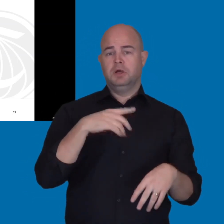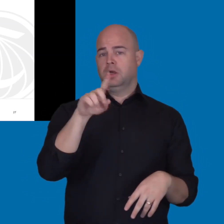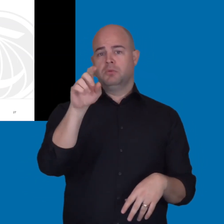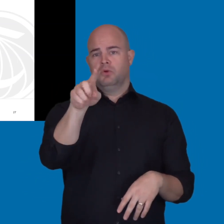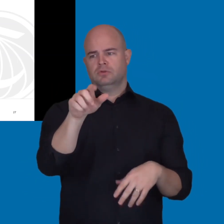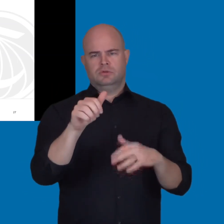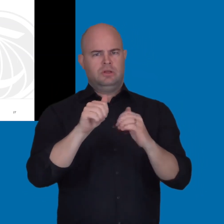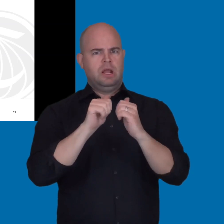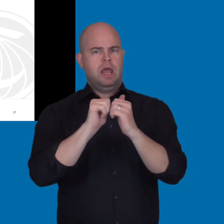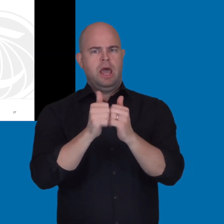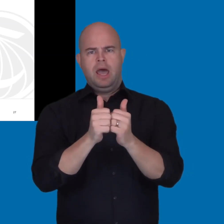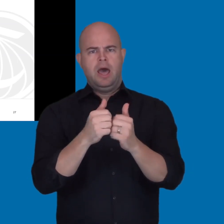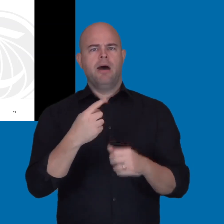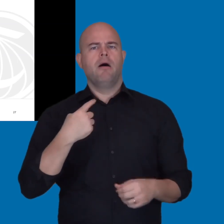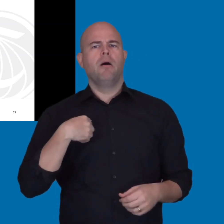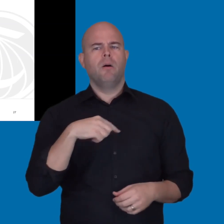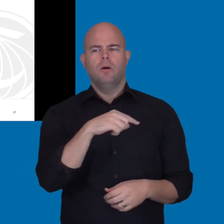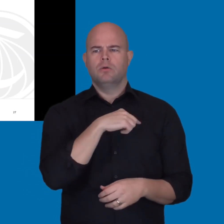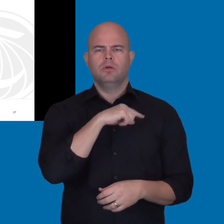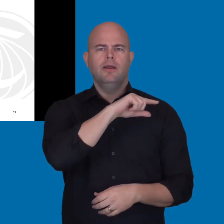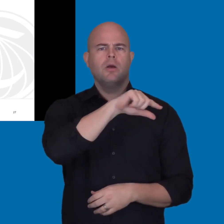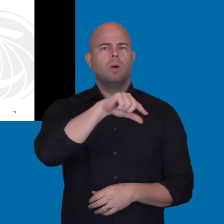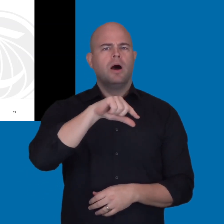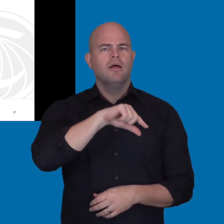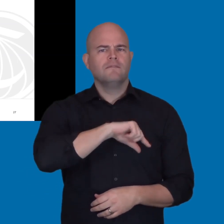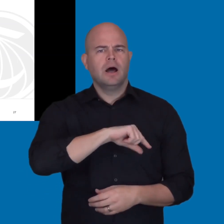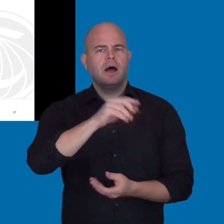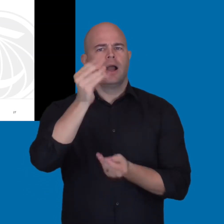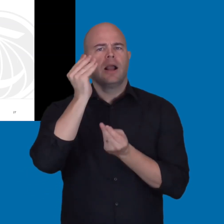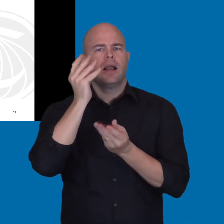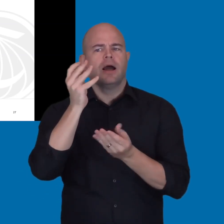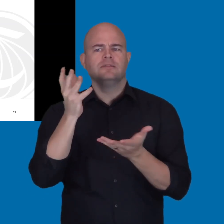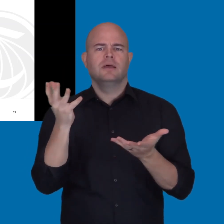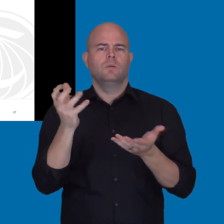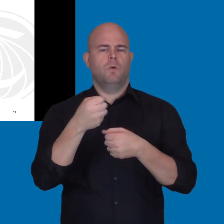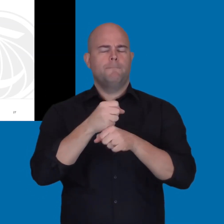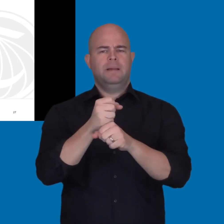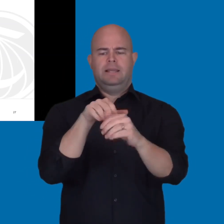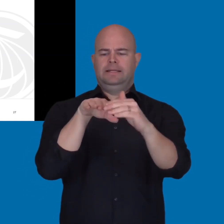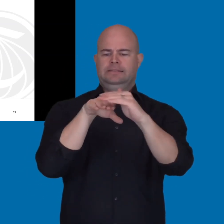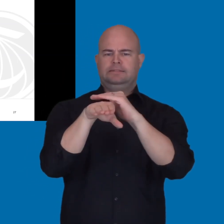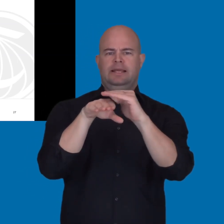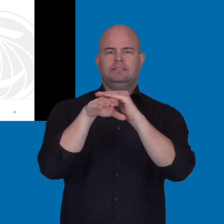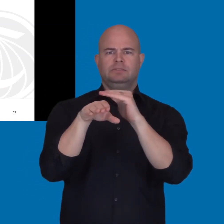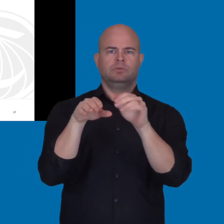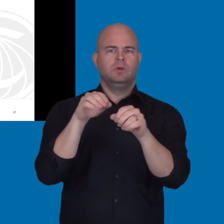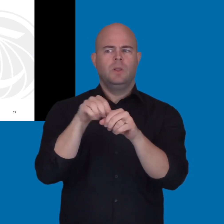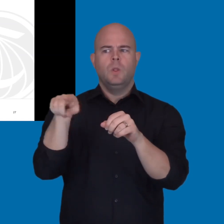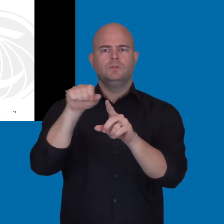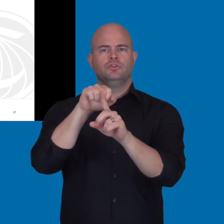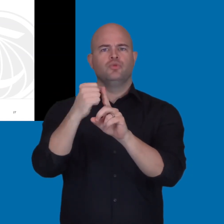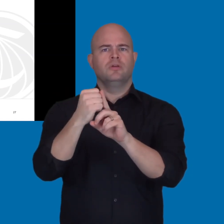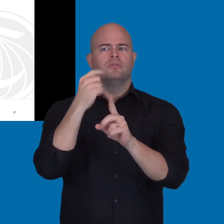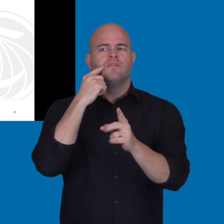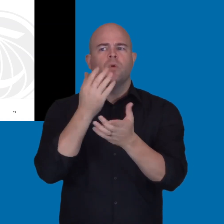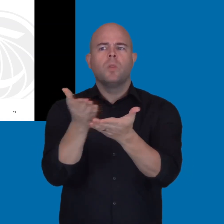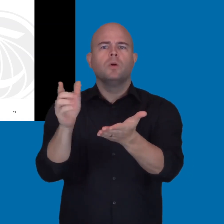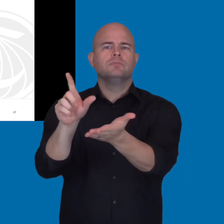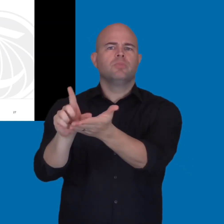that we're going to be looking at. How do we qualify the content, or make is accessible